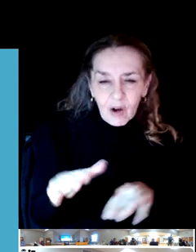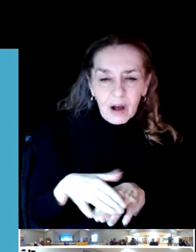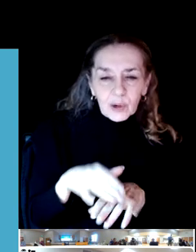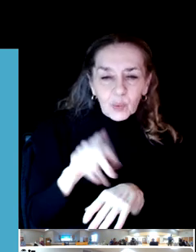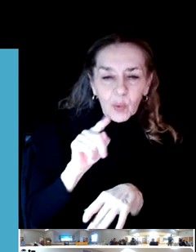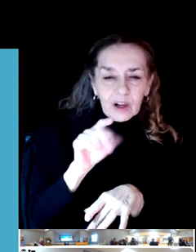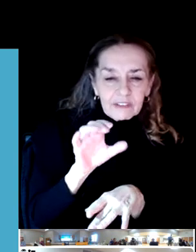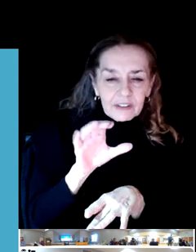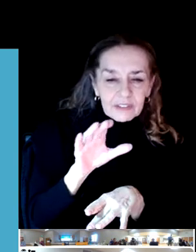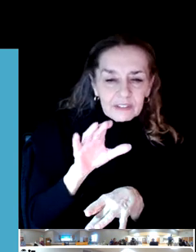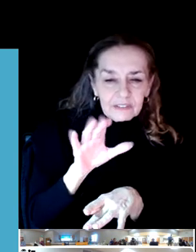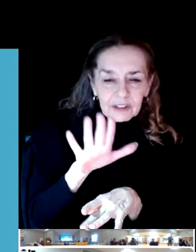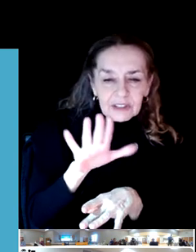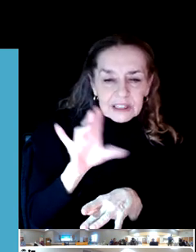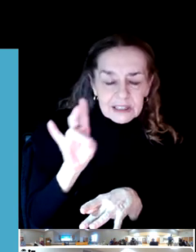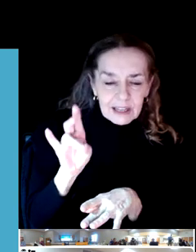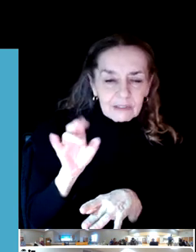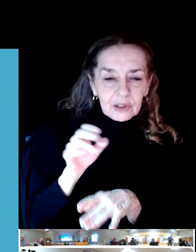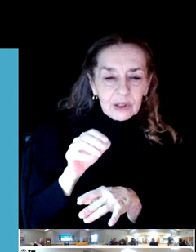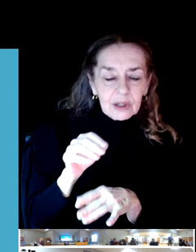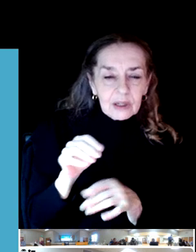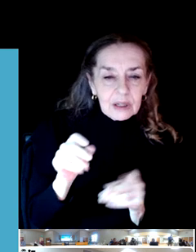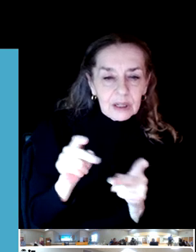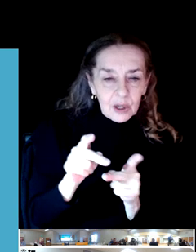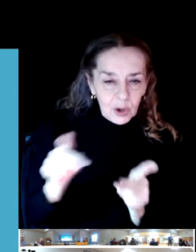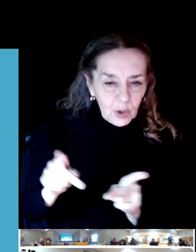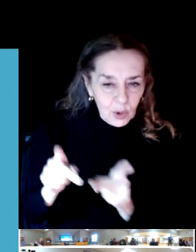in 183 events for the year.